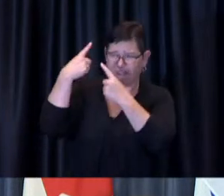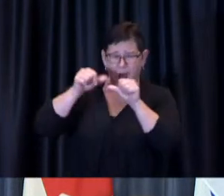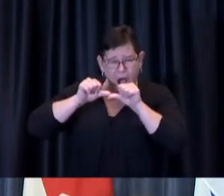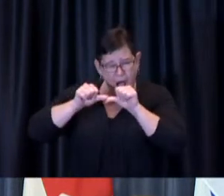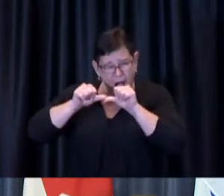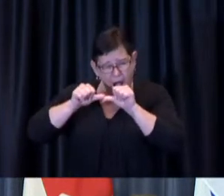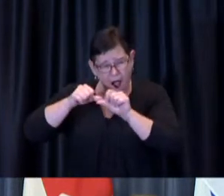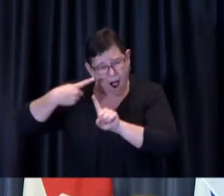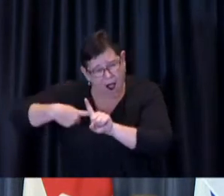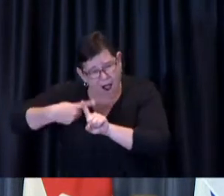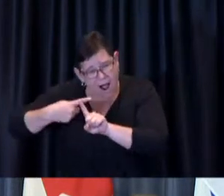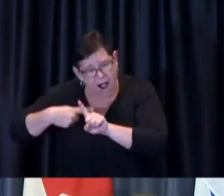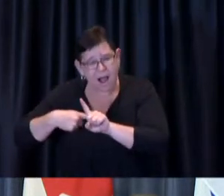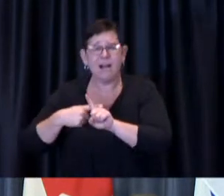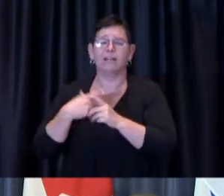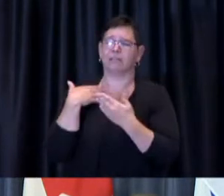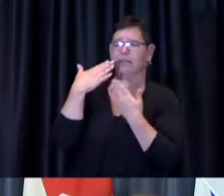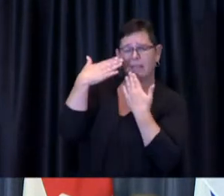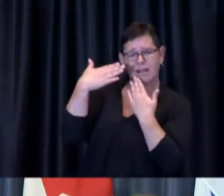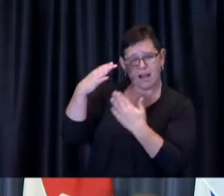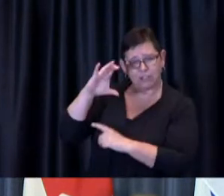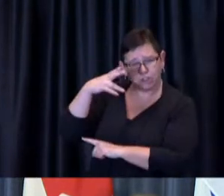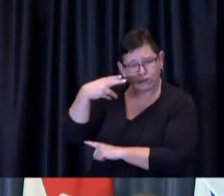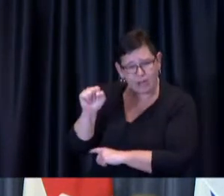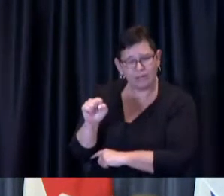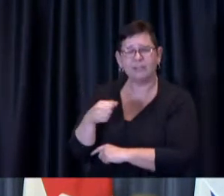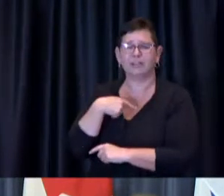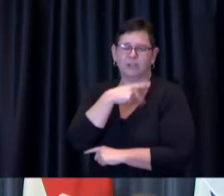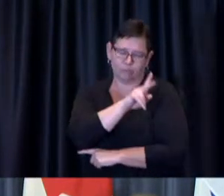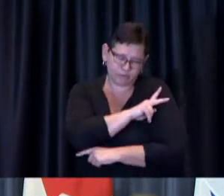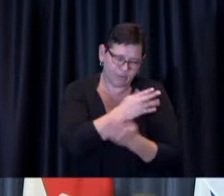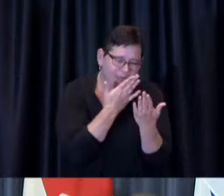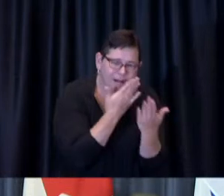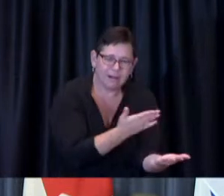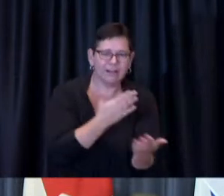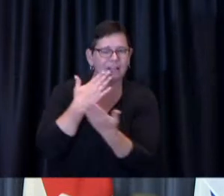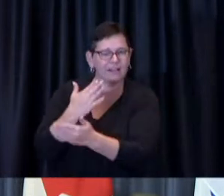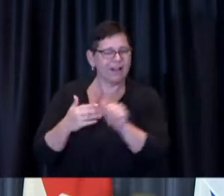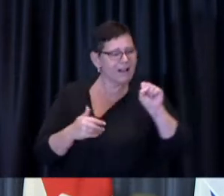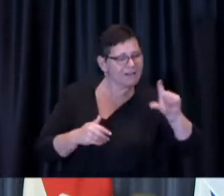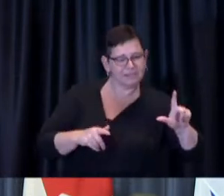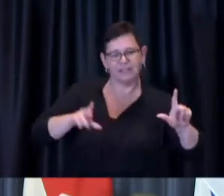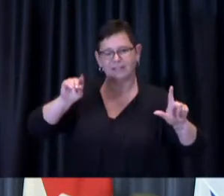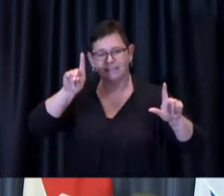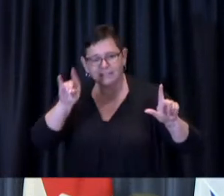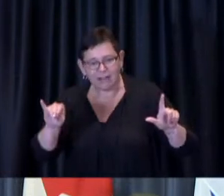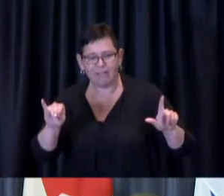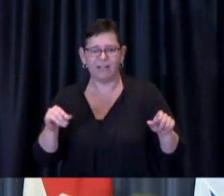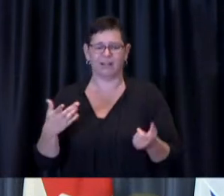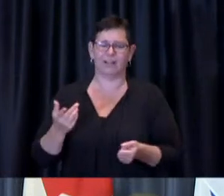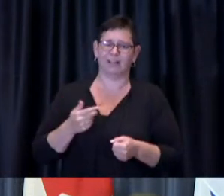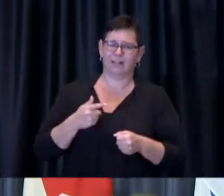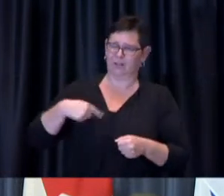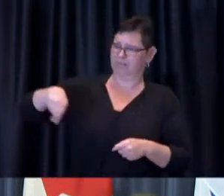and I want to thank them personally on behalf of everybody who watches who will benefit from their work and has benefited from their work.